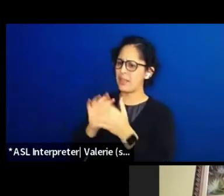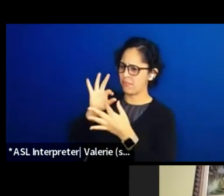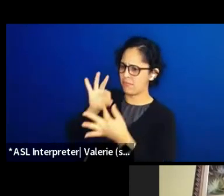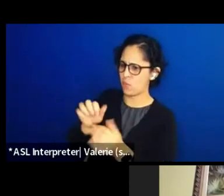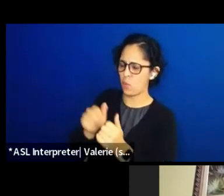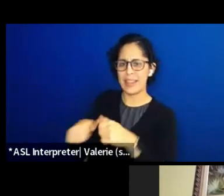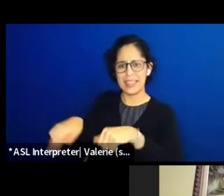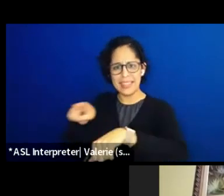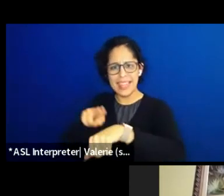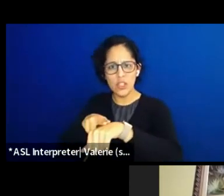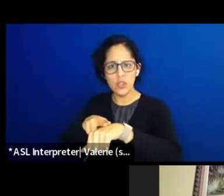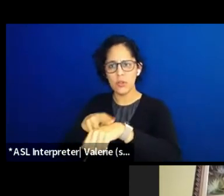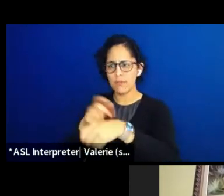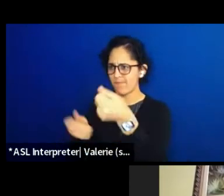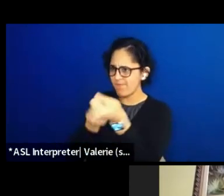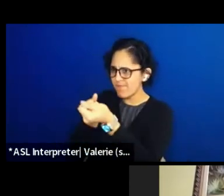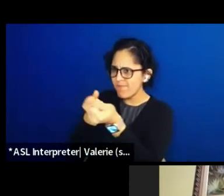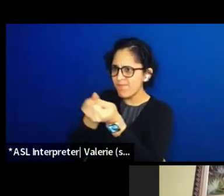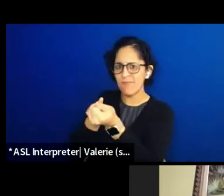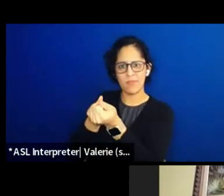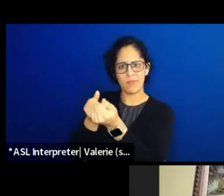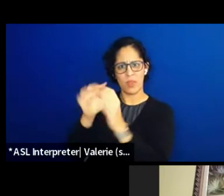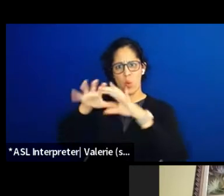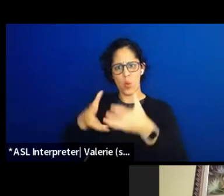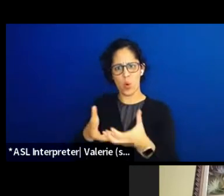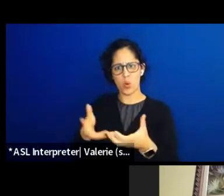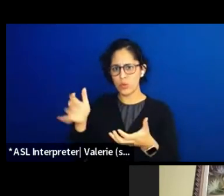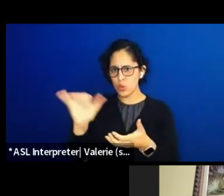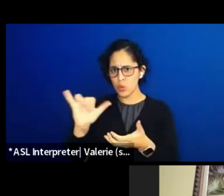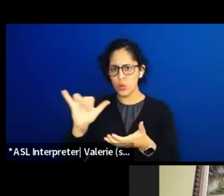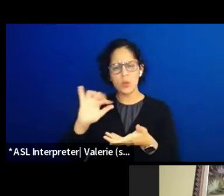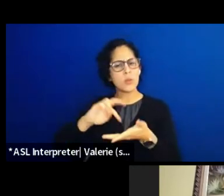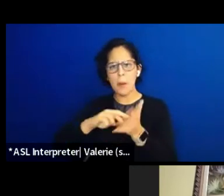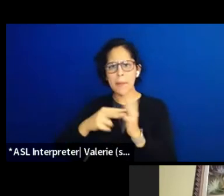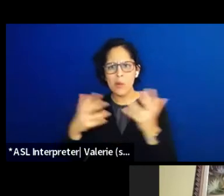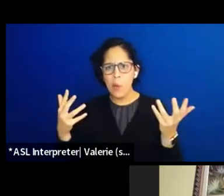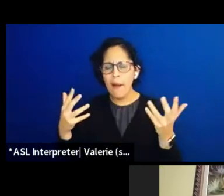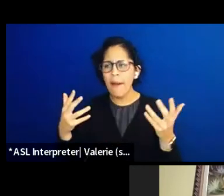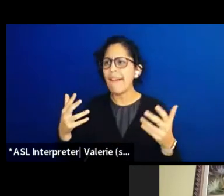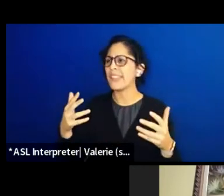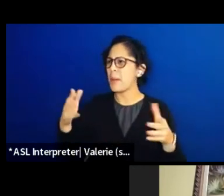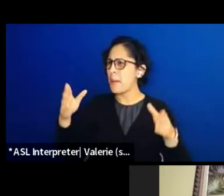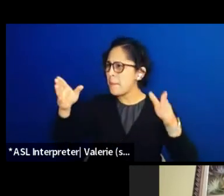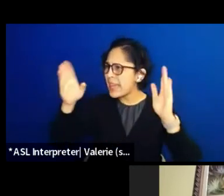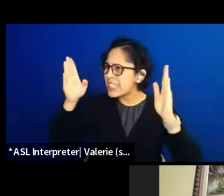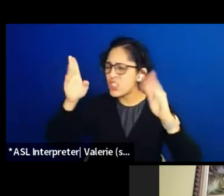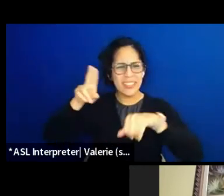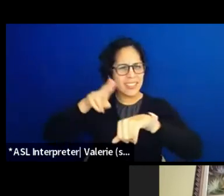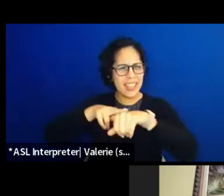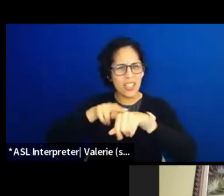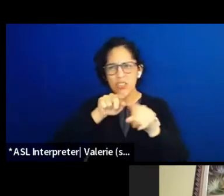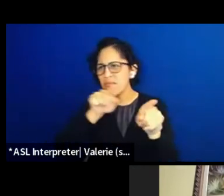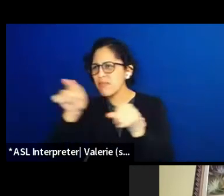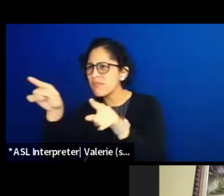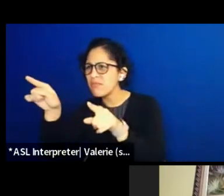And what that means in practice is listen very deeply to what nature is saying. Practice you'll get better at it,